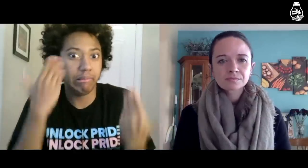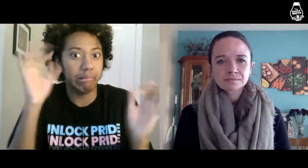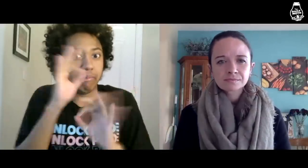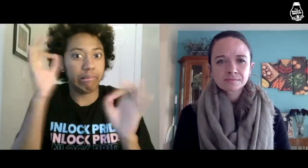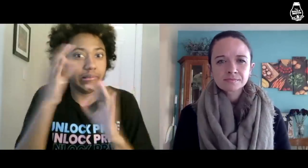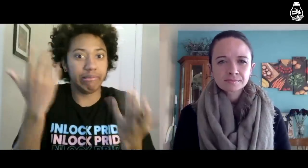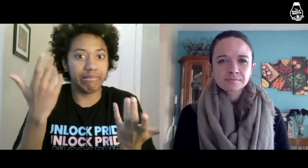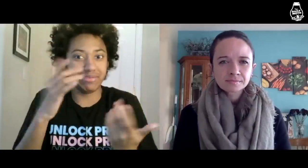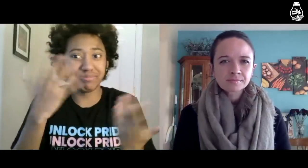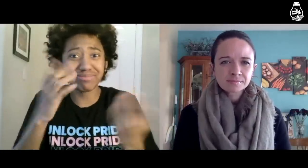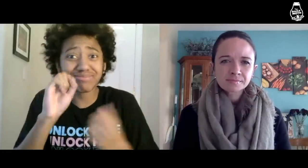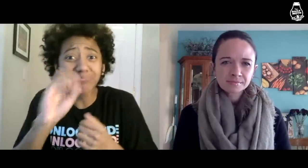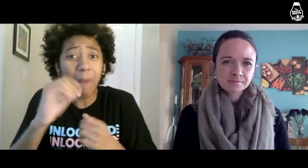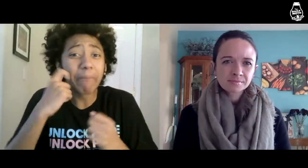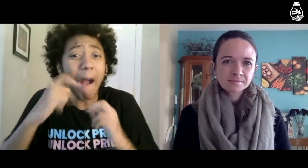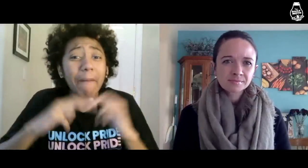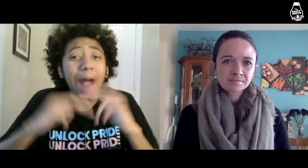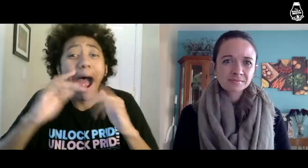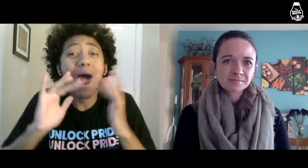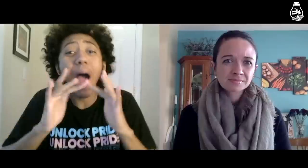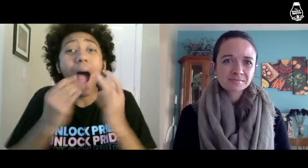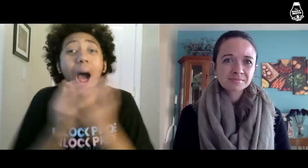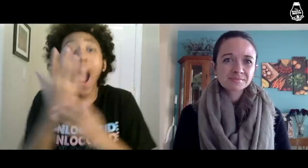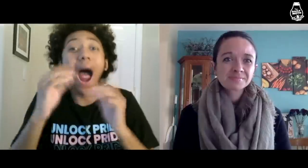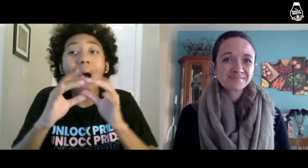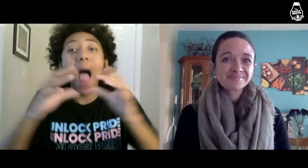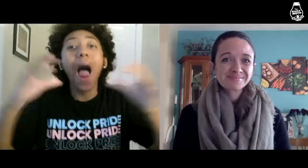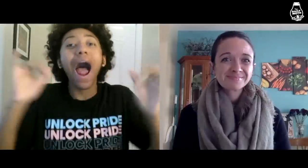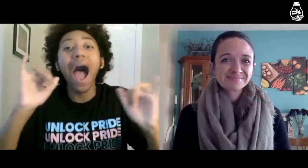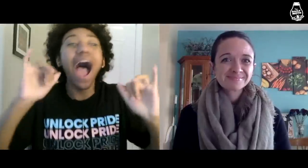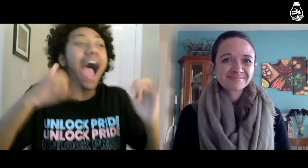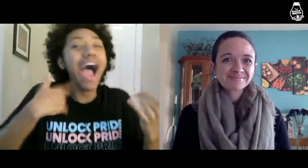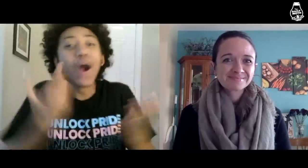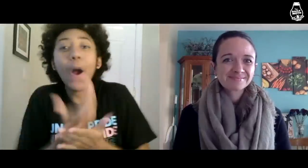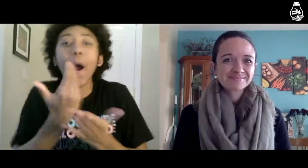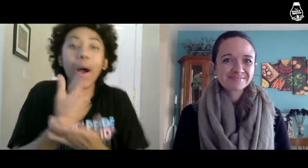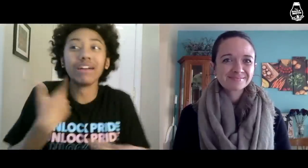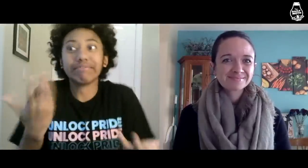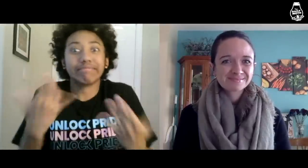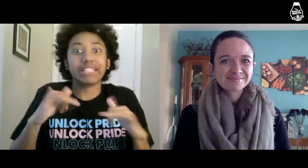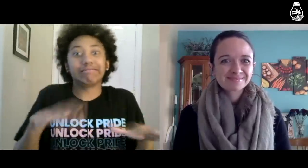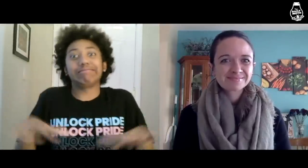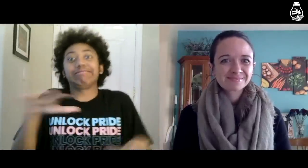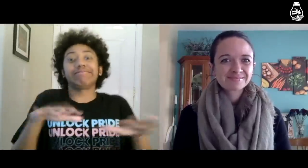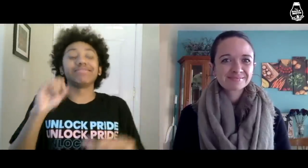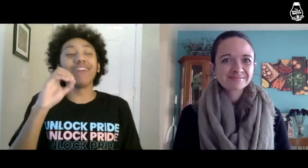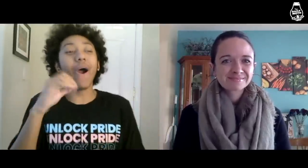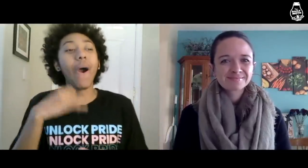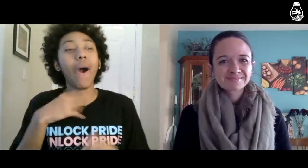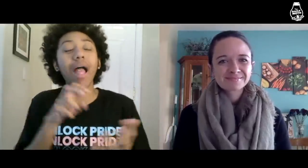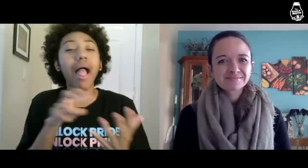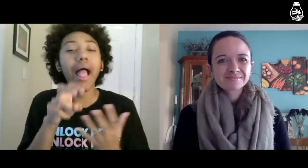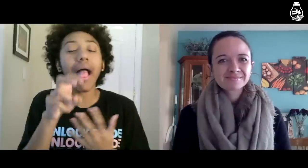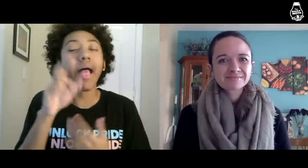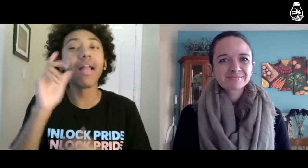I had no idea. Social media was a new thing.